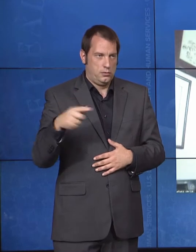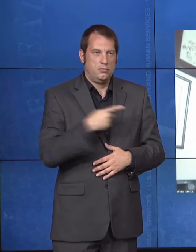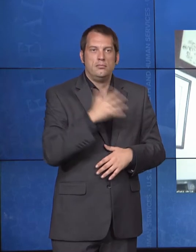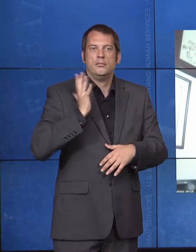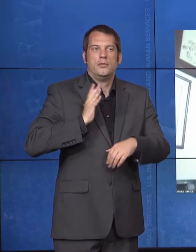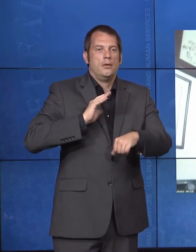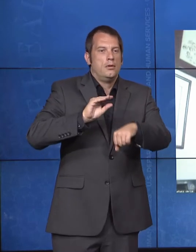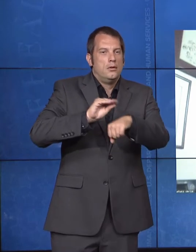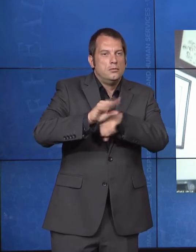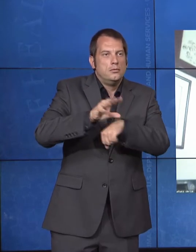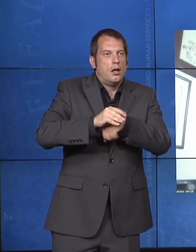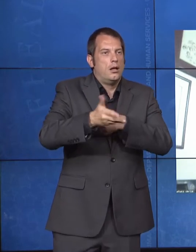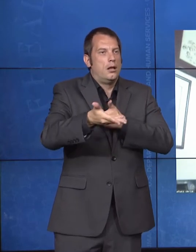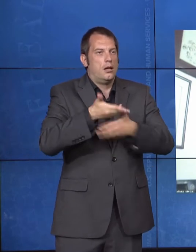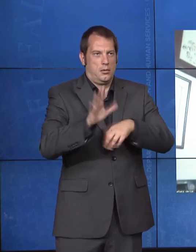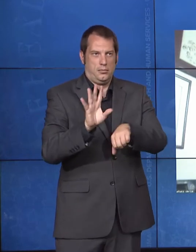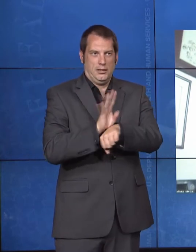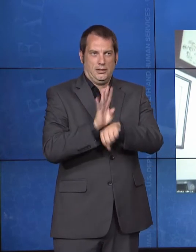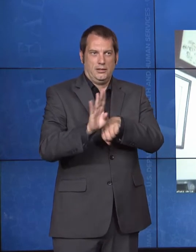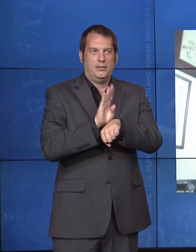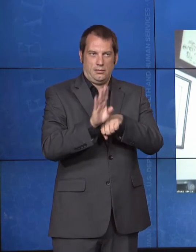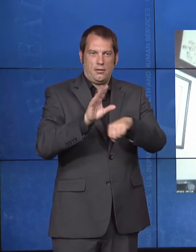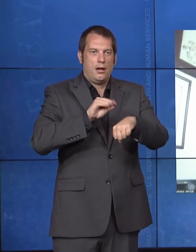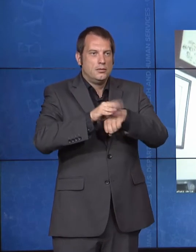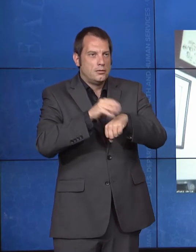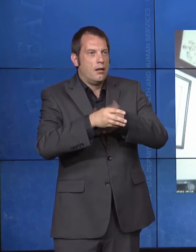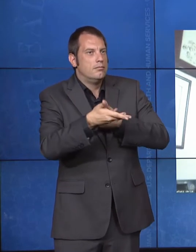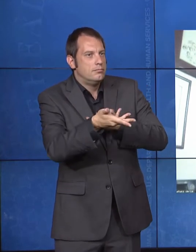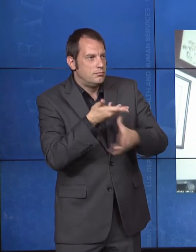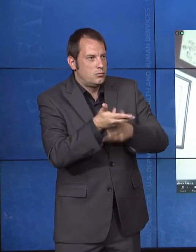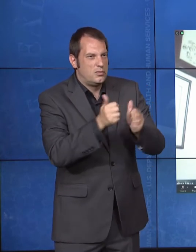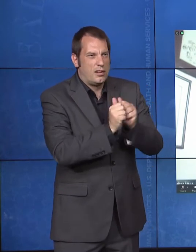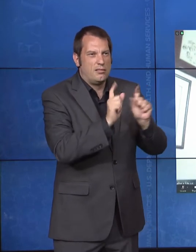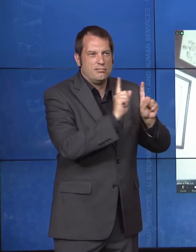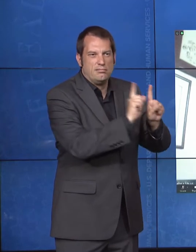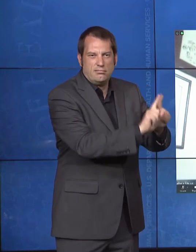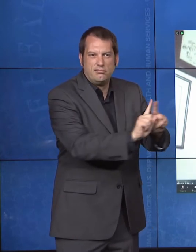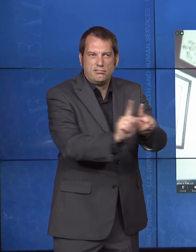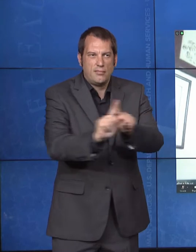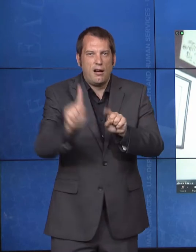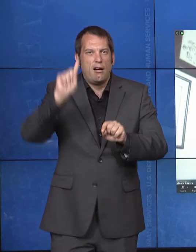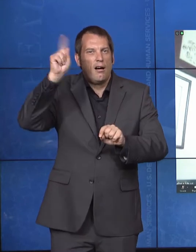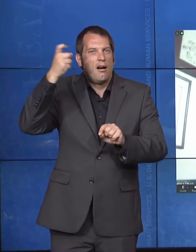advisor to Colorado Governor, Bill Owens; and was a probation and parole officer in